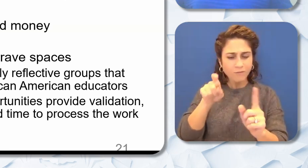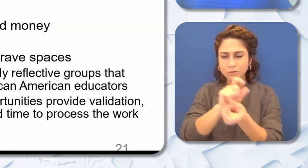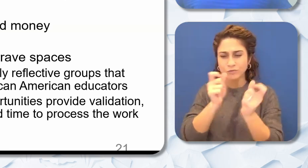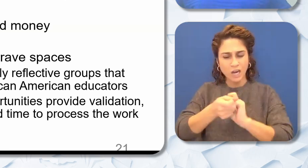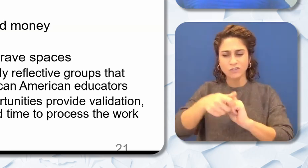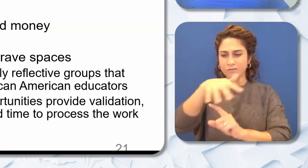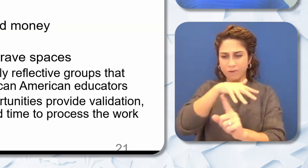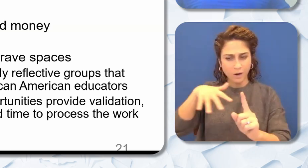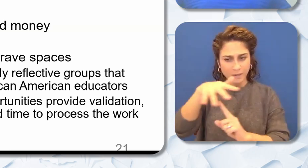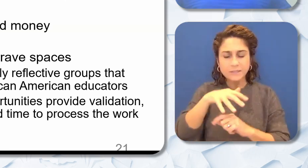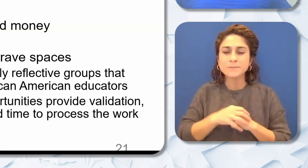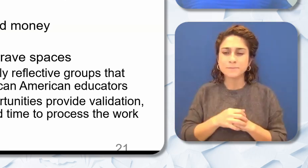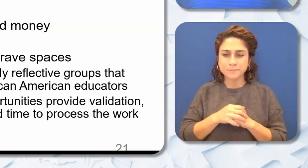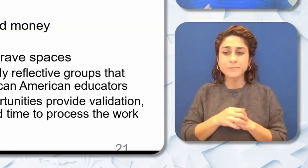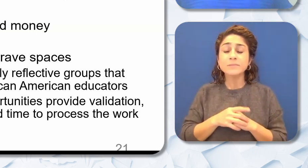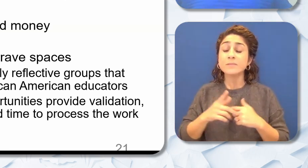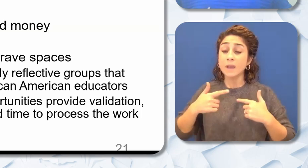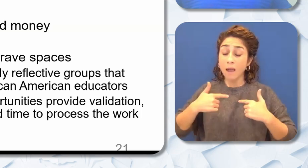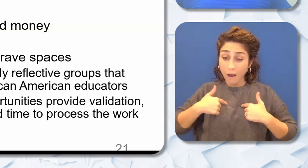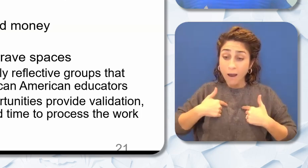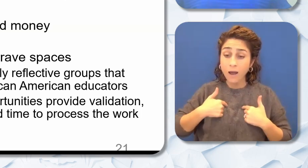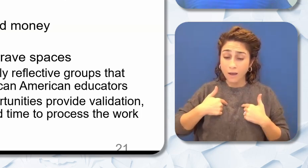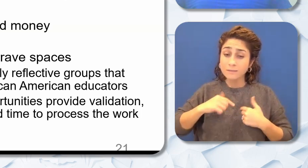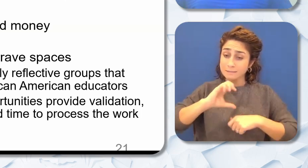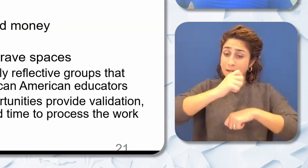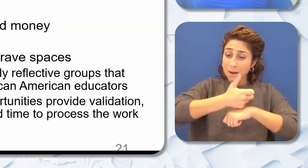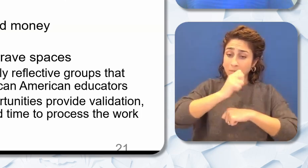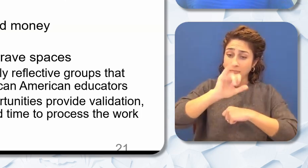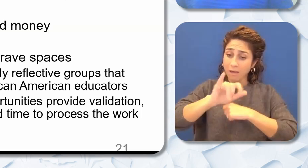facilitate reflective groups for educators so I know the need and value of reflective